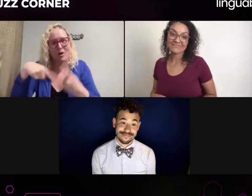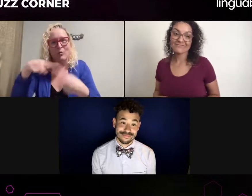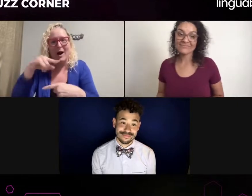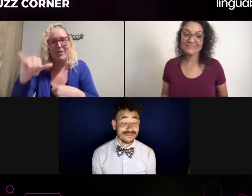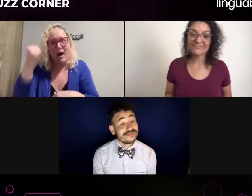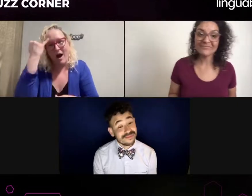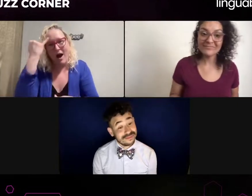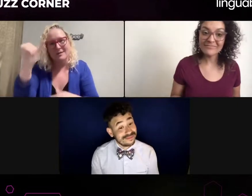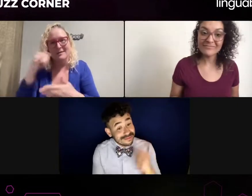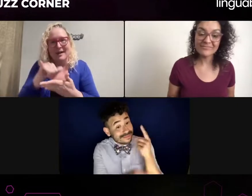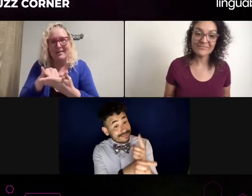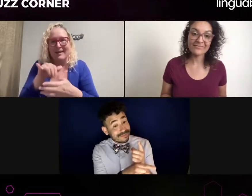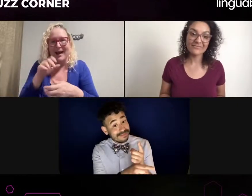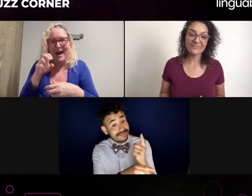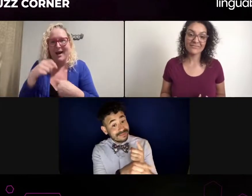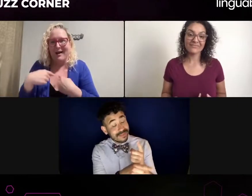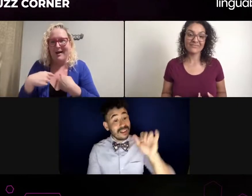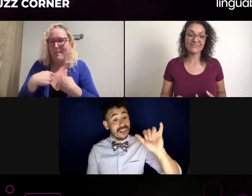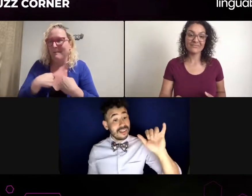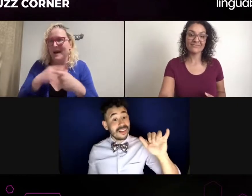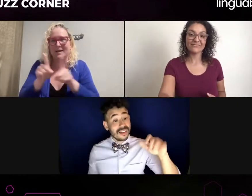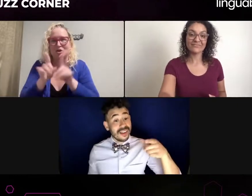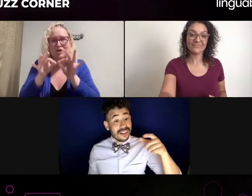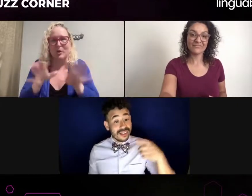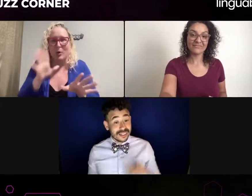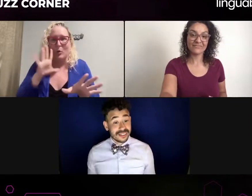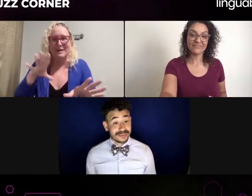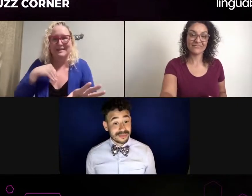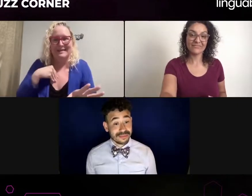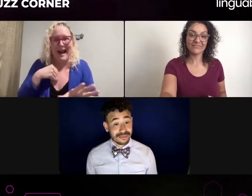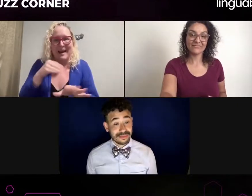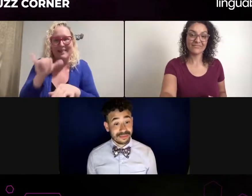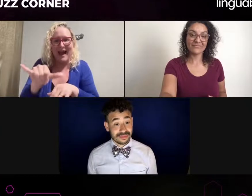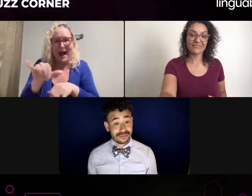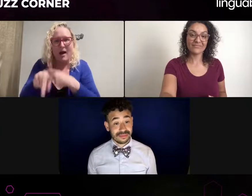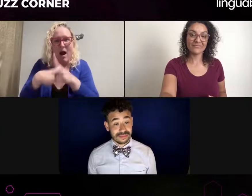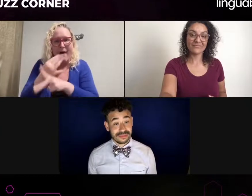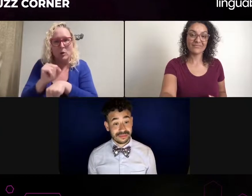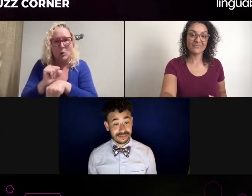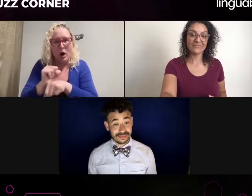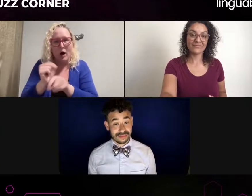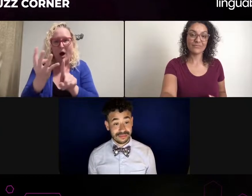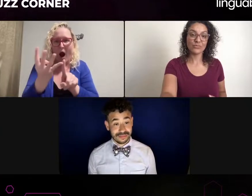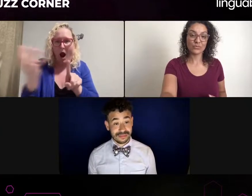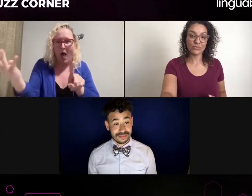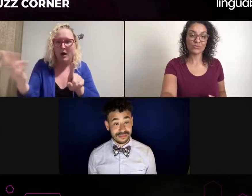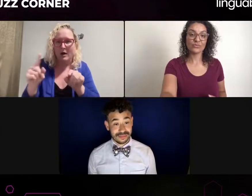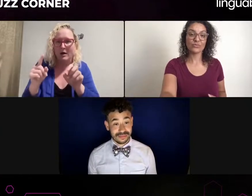that the casting director kind of put in place, you know, however, there is another thing With casting directors,